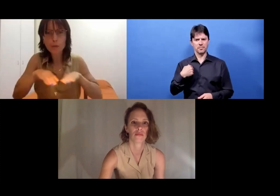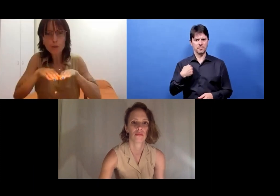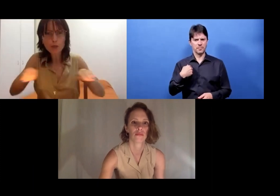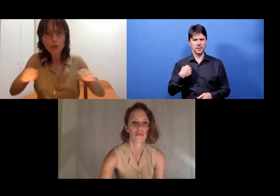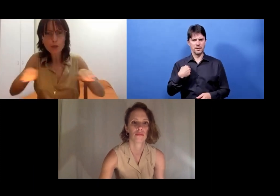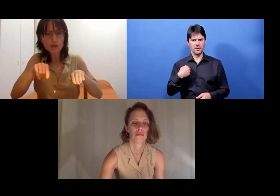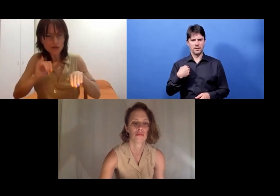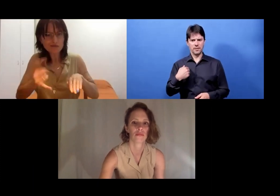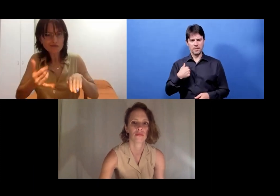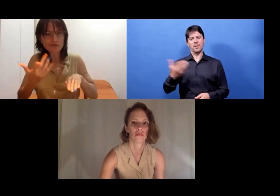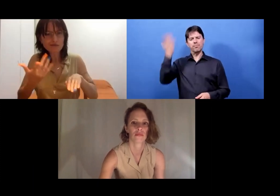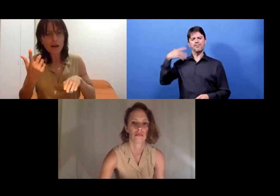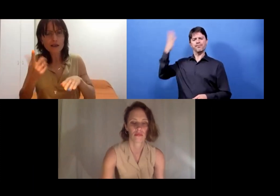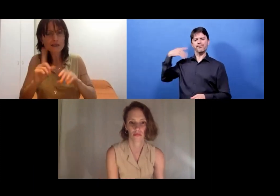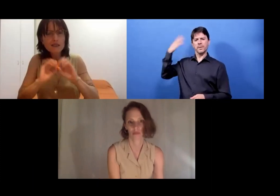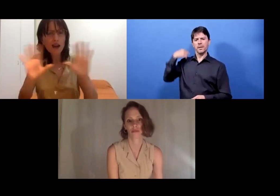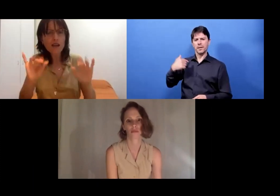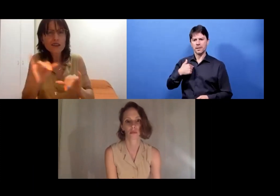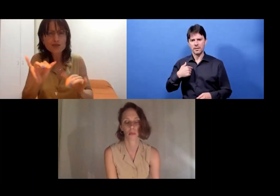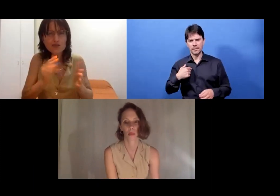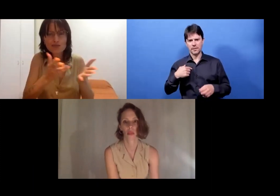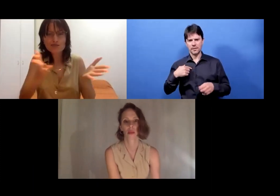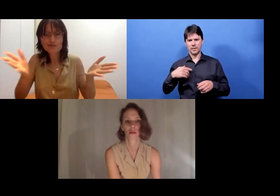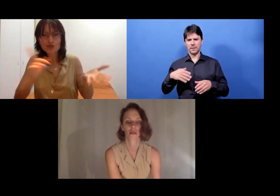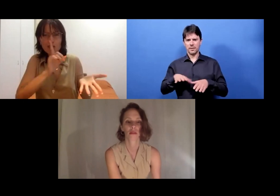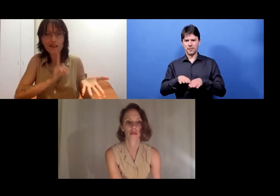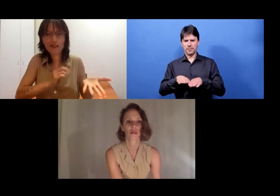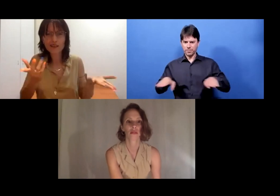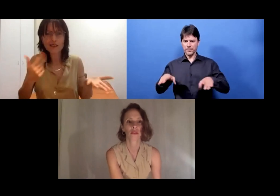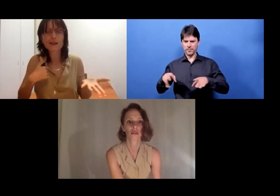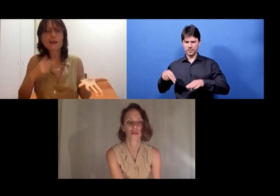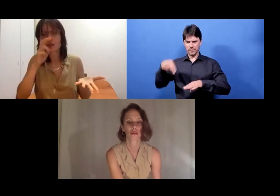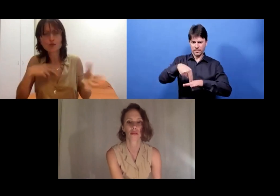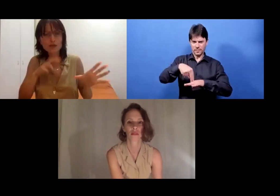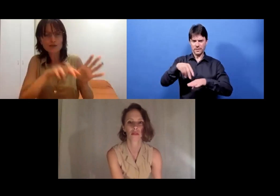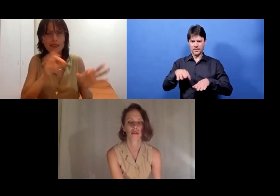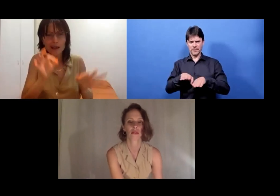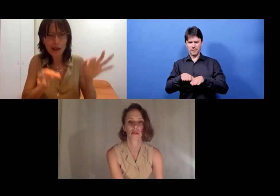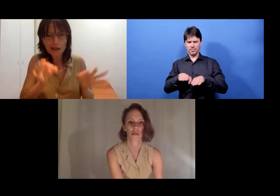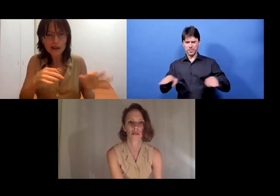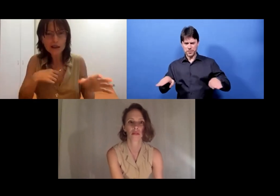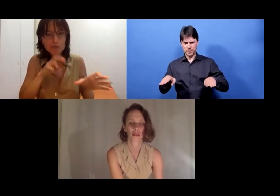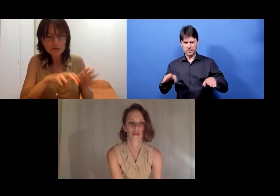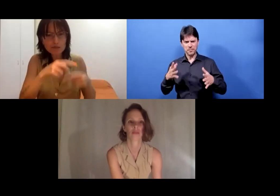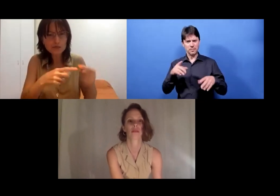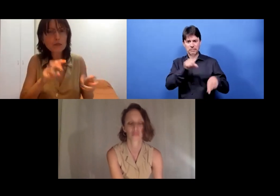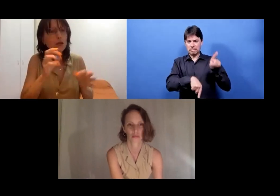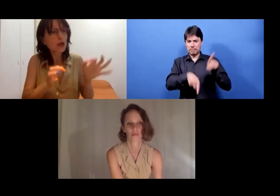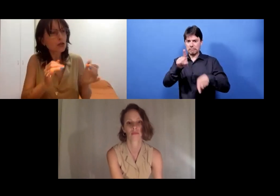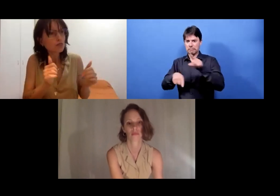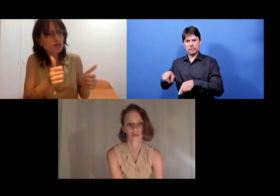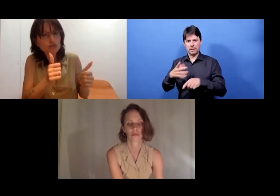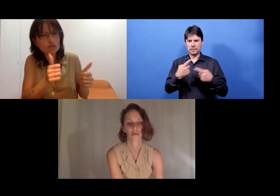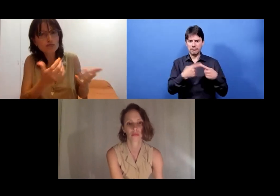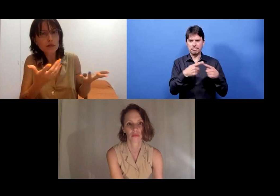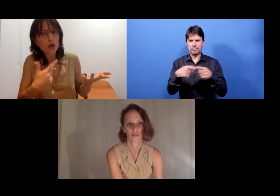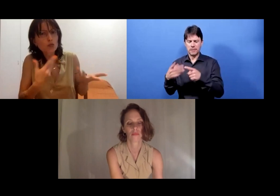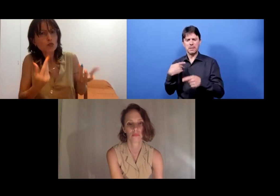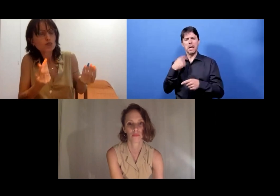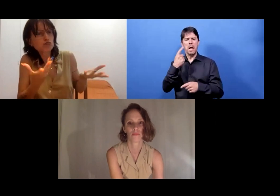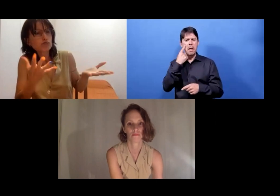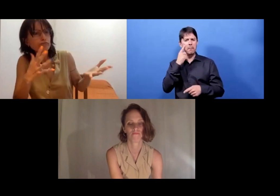I've always liked to stand on a stage, but I was not clear about my style. I joined the theatre. That was fine.